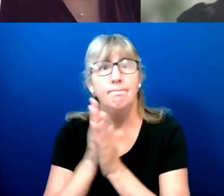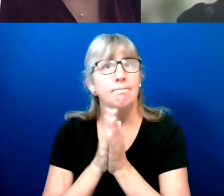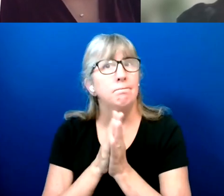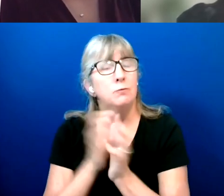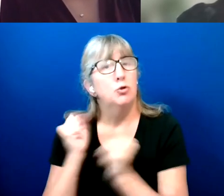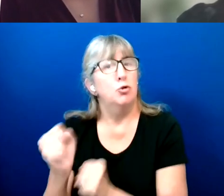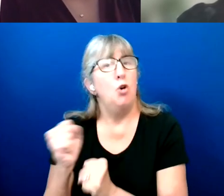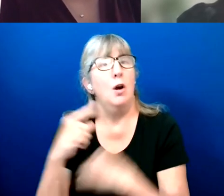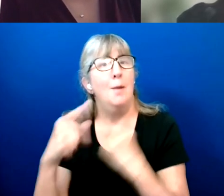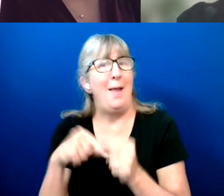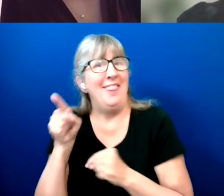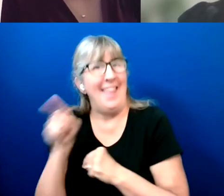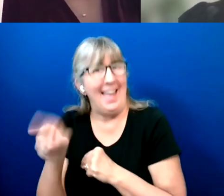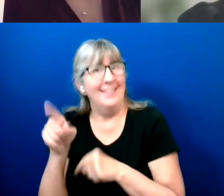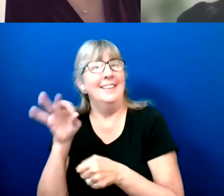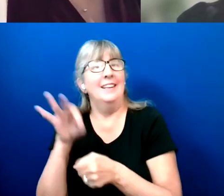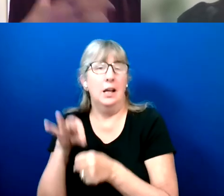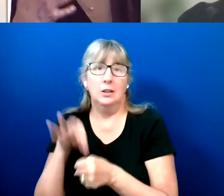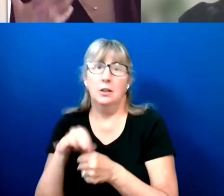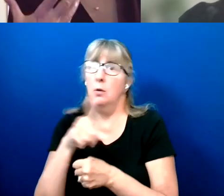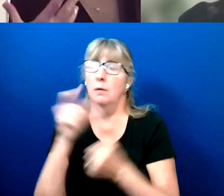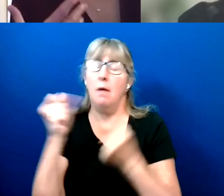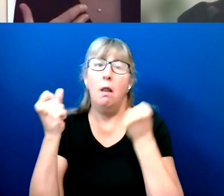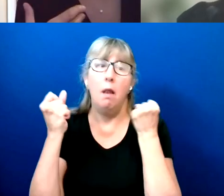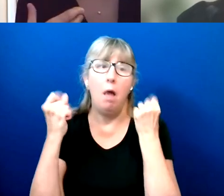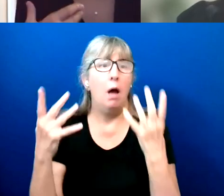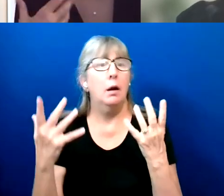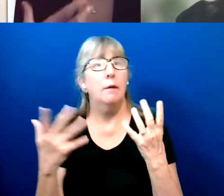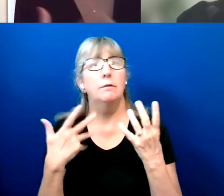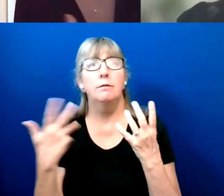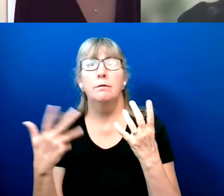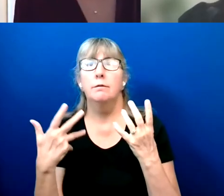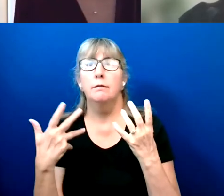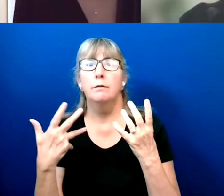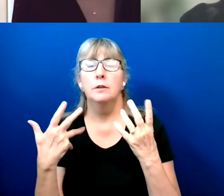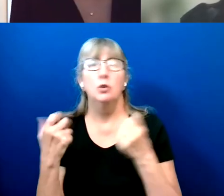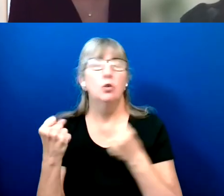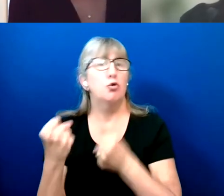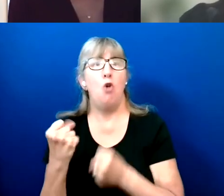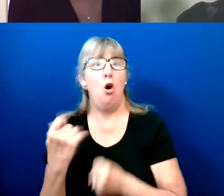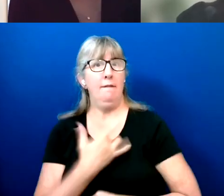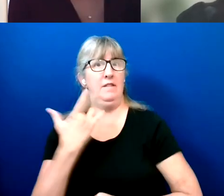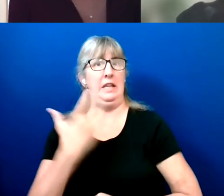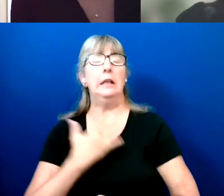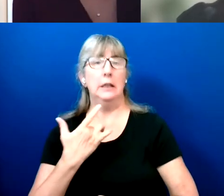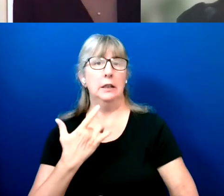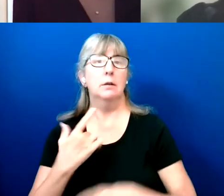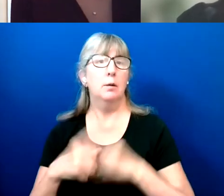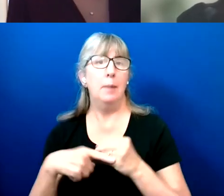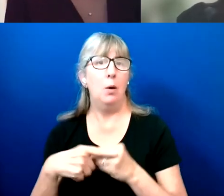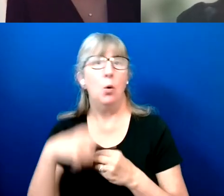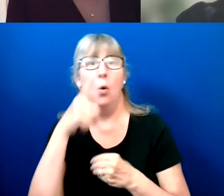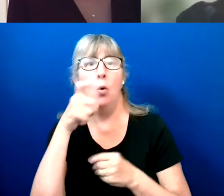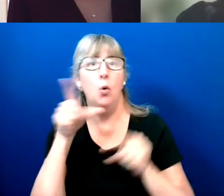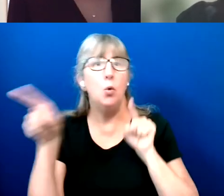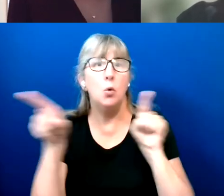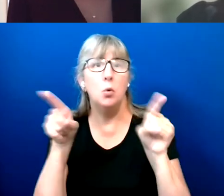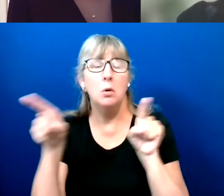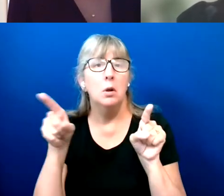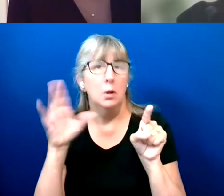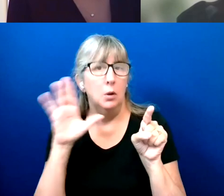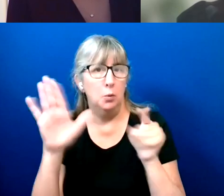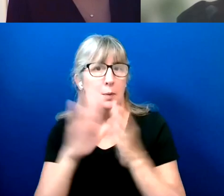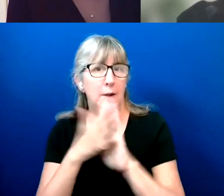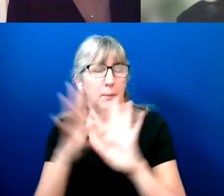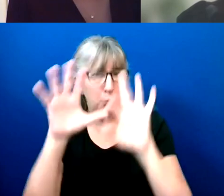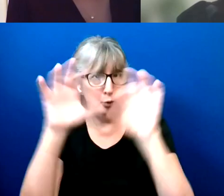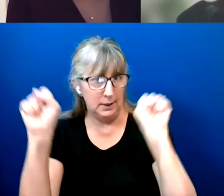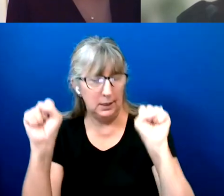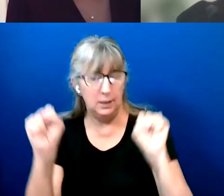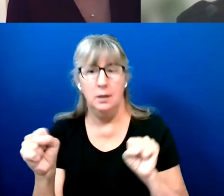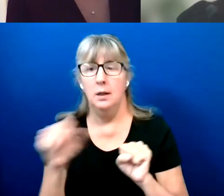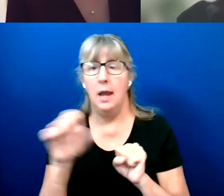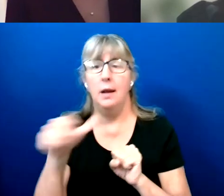There was a lot of strong feelings about who was going to be President and other issues.